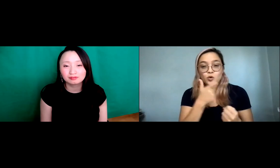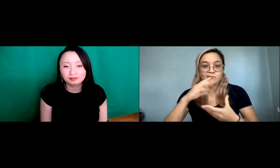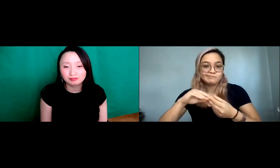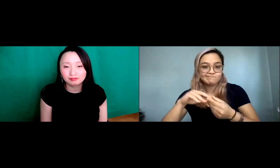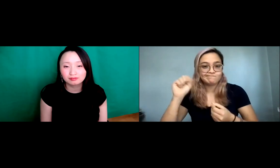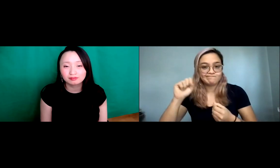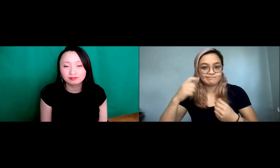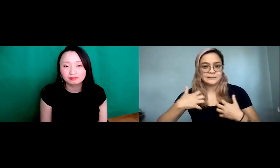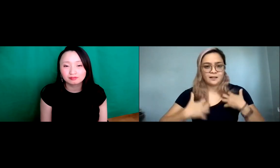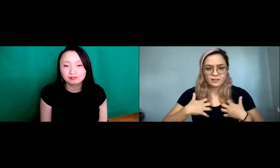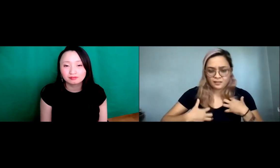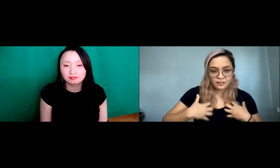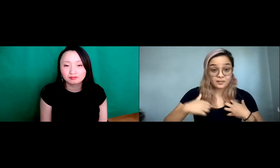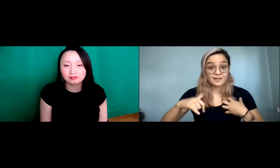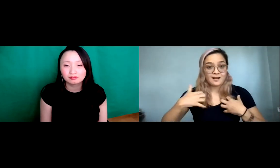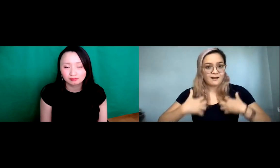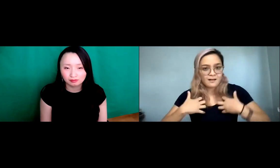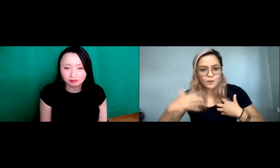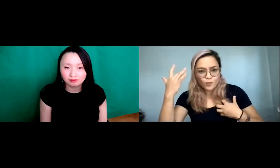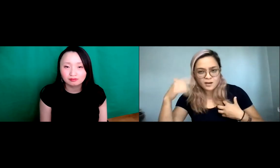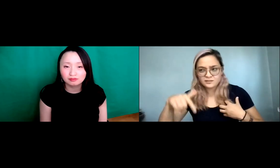you know the reason why I mentioned about mental health is that, you know,